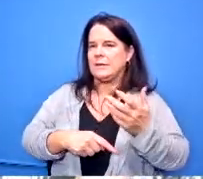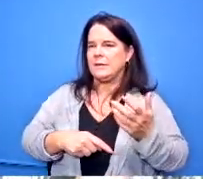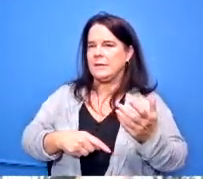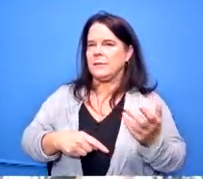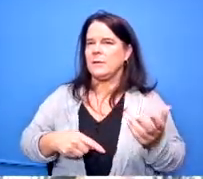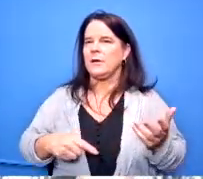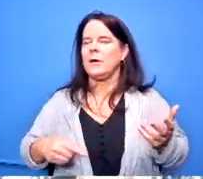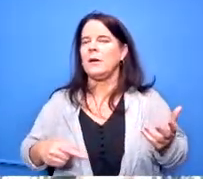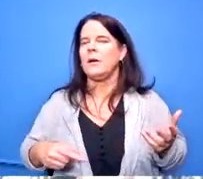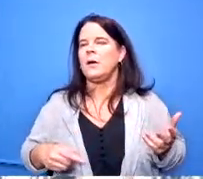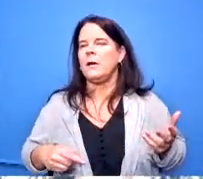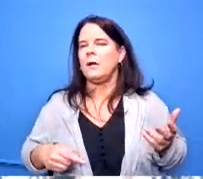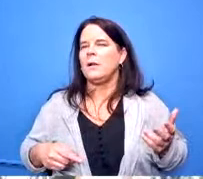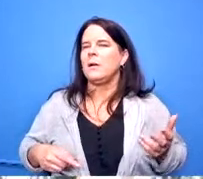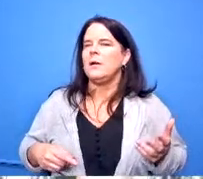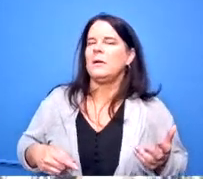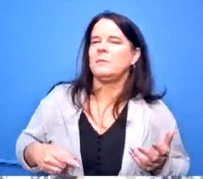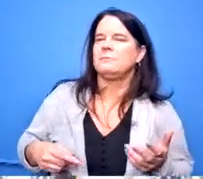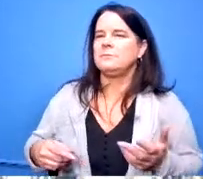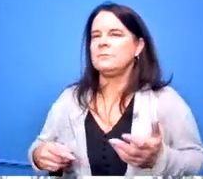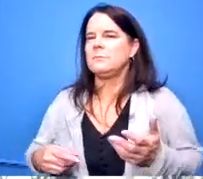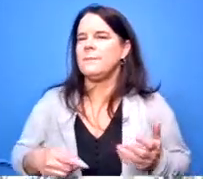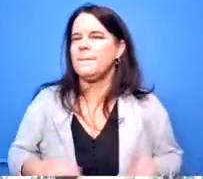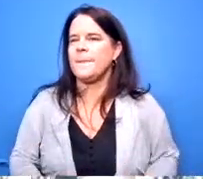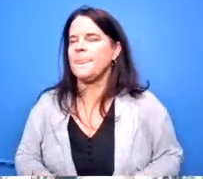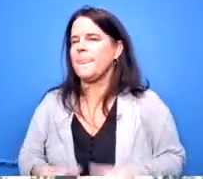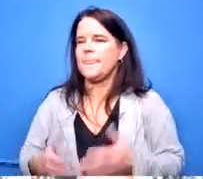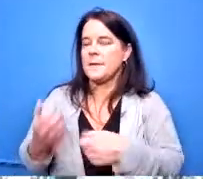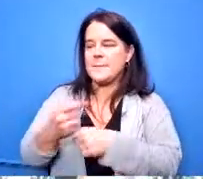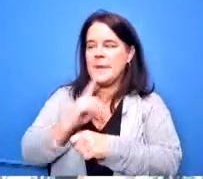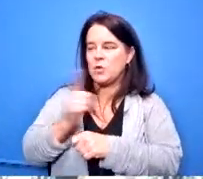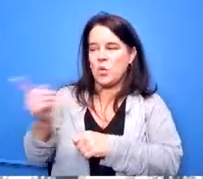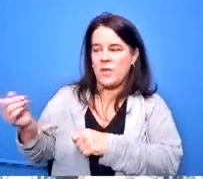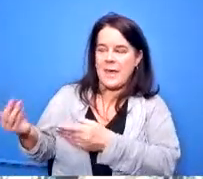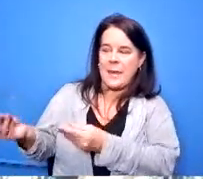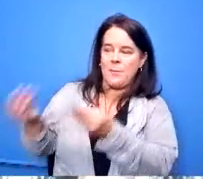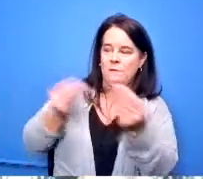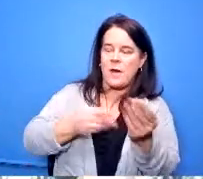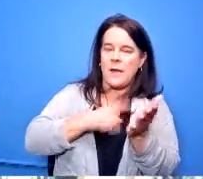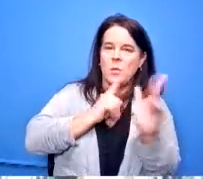you know withhold the paying them until they get us the reports and the information okay most